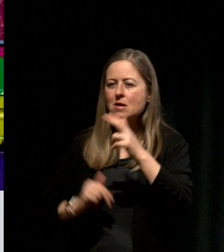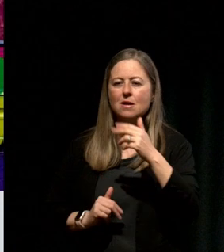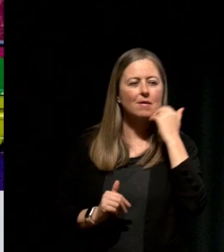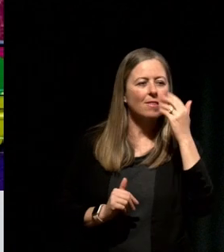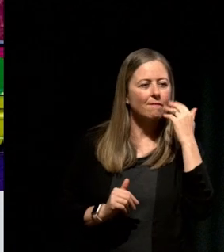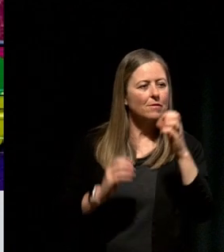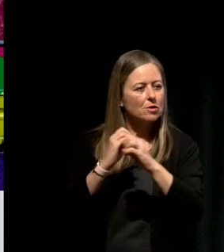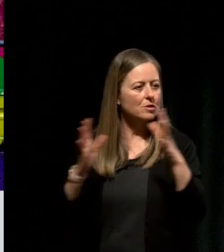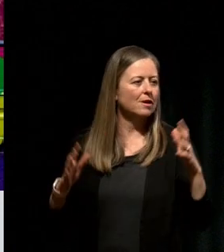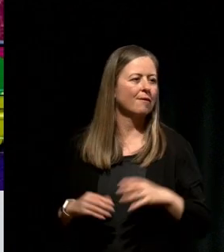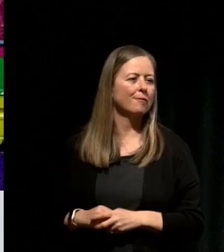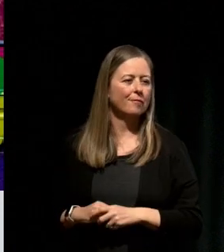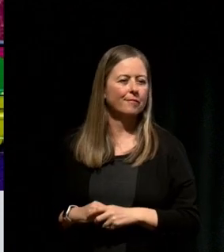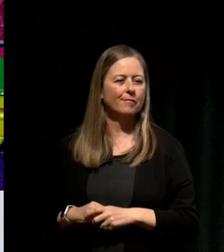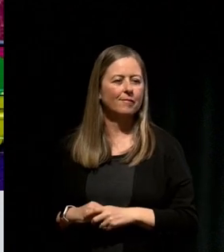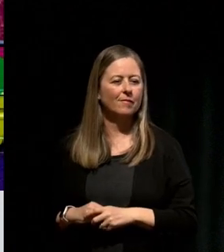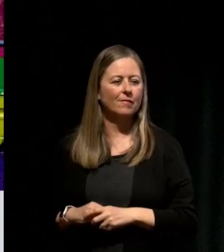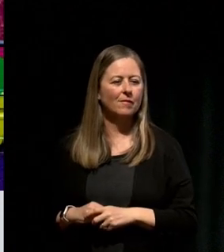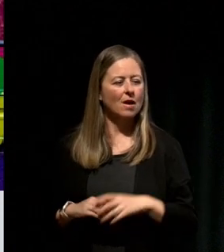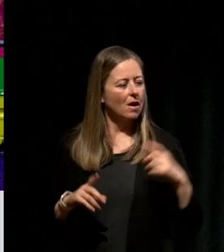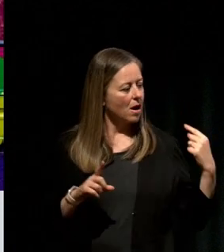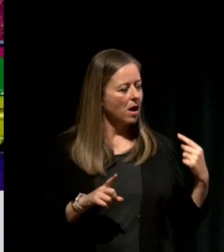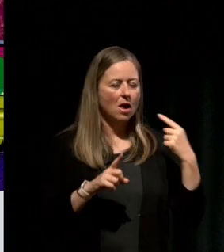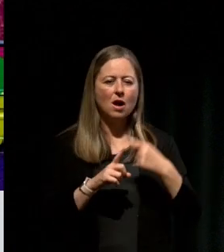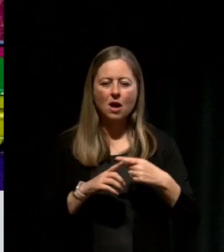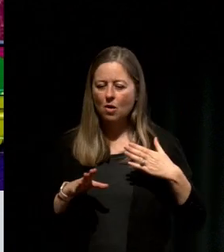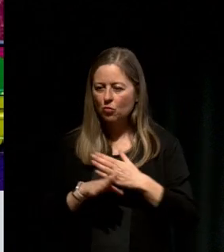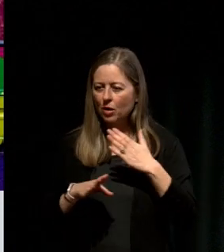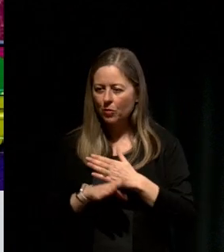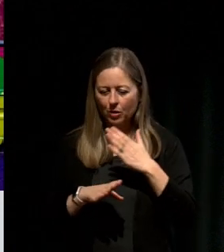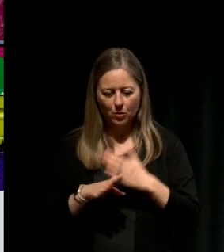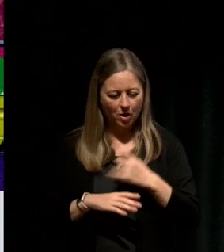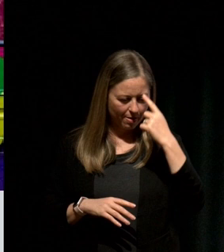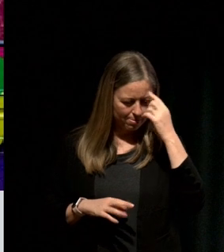And after so long by doing the work, by looking back on my story and reflecting and listening